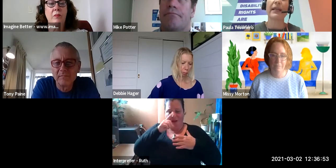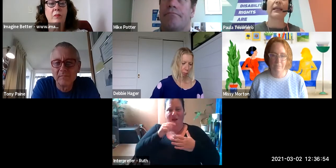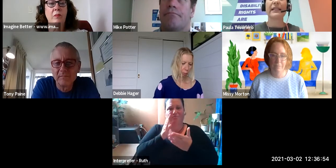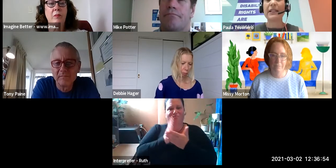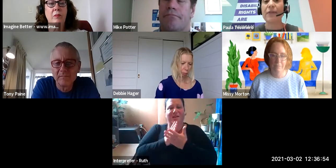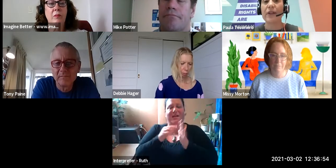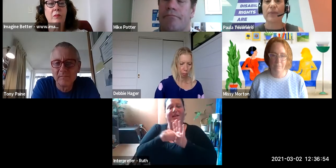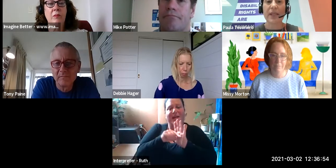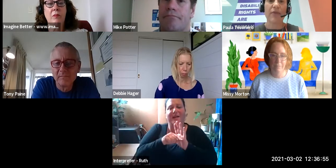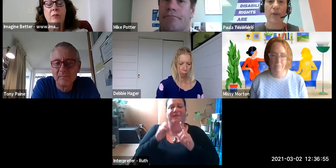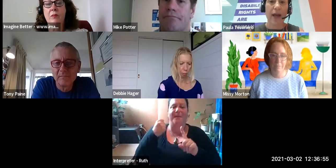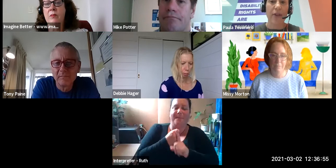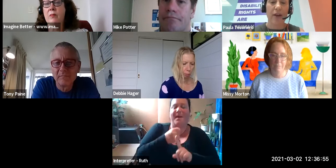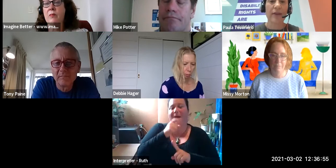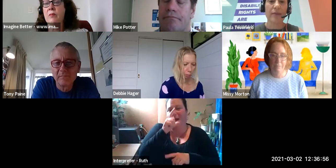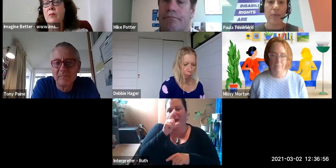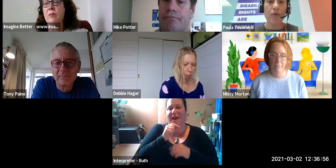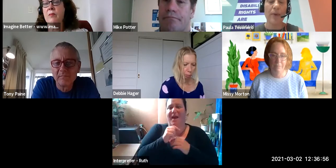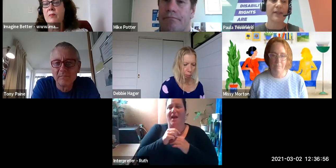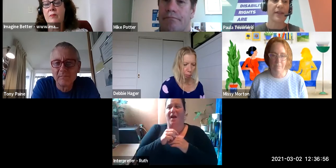a little different from some of those other movements.